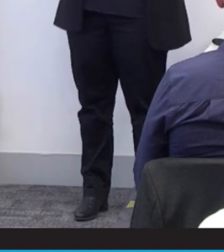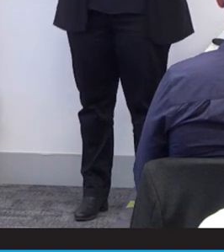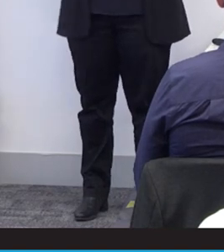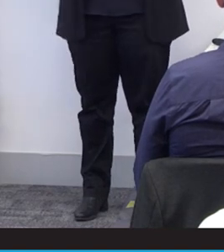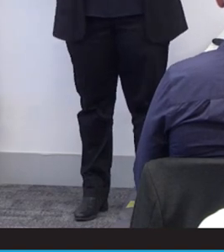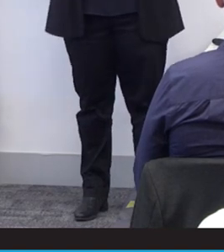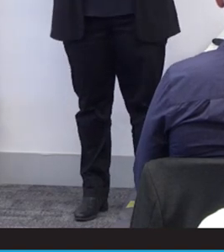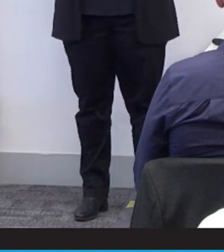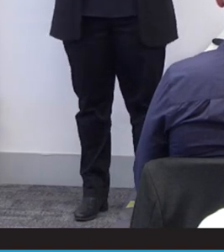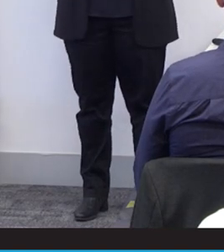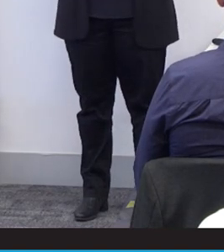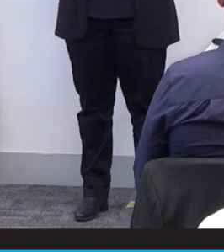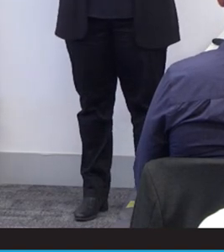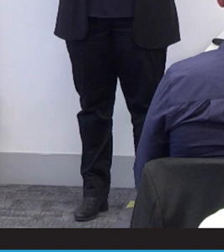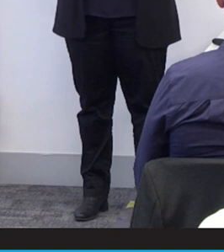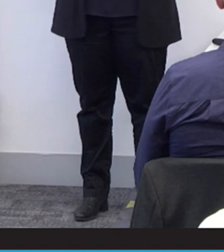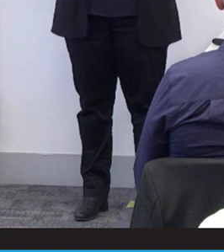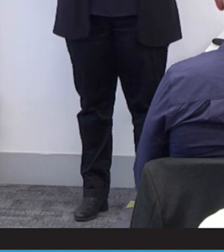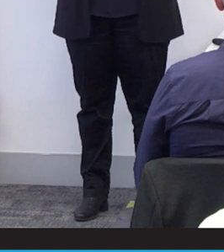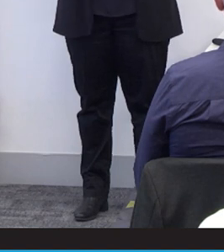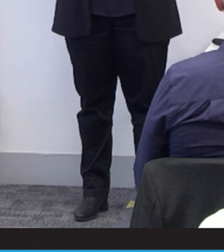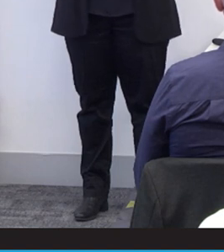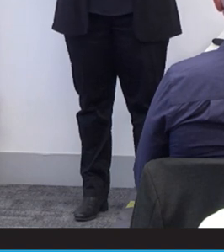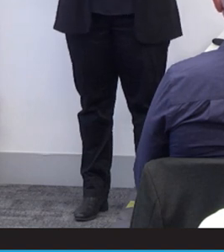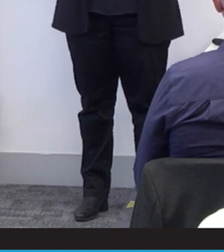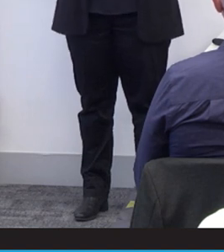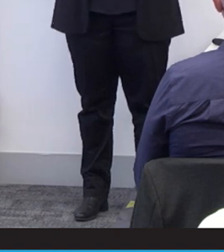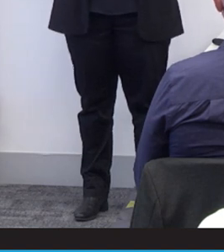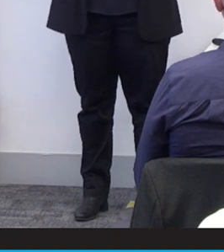If we are to create better opportunities for the future generation, it needs to start at